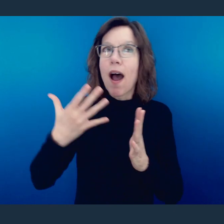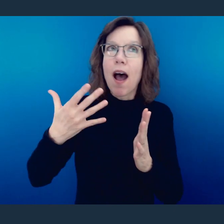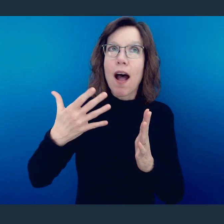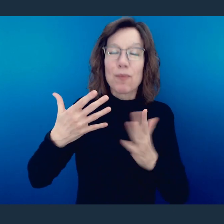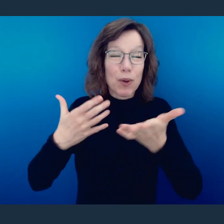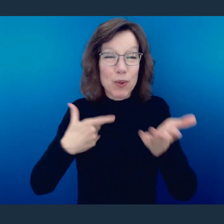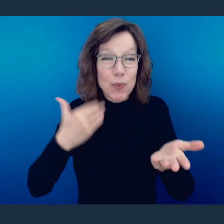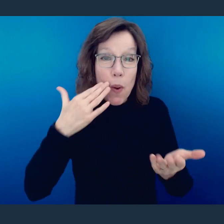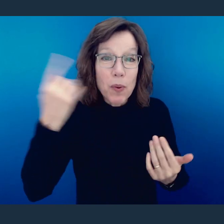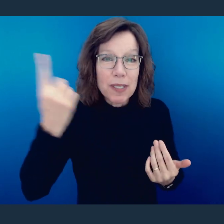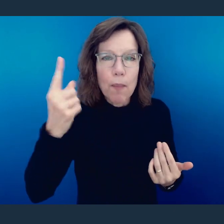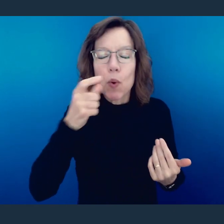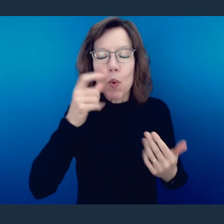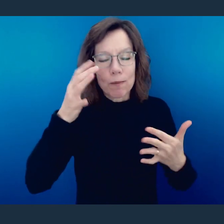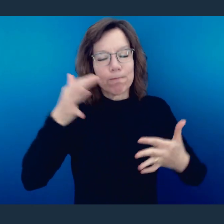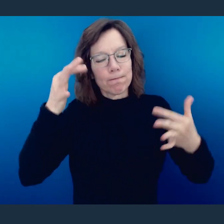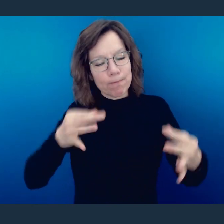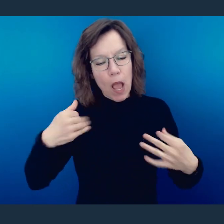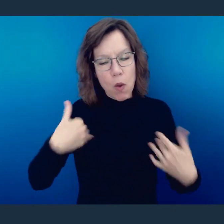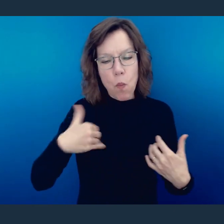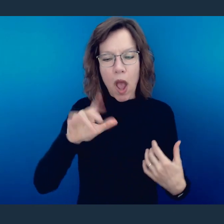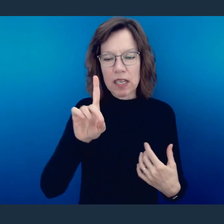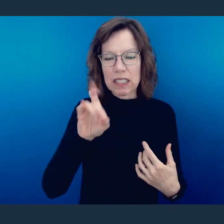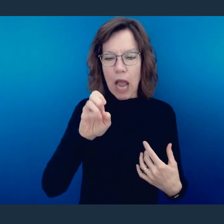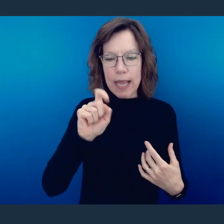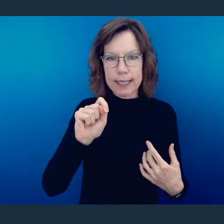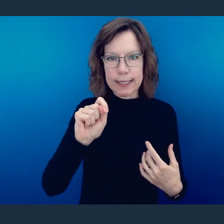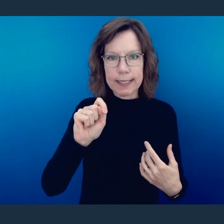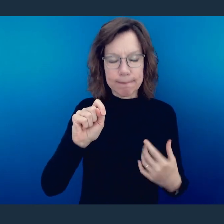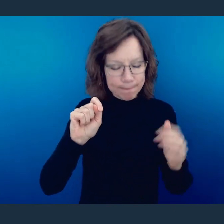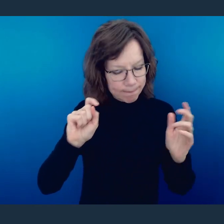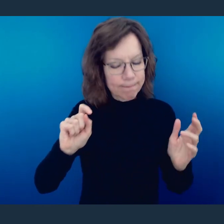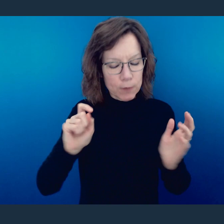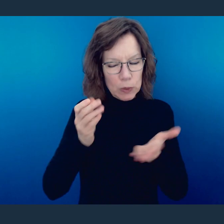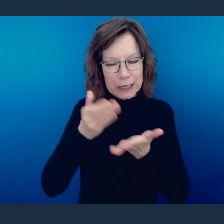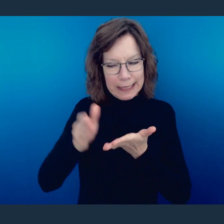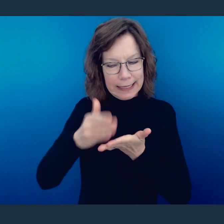often, I'm sure you know someone who might go on a diet. They restrict what they're eating